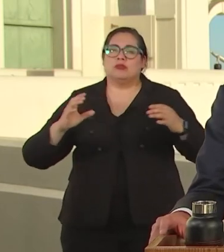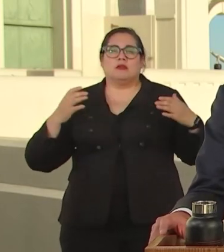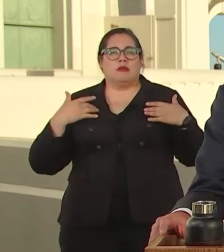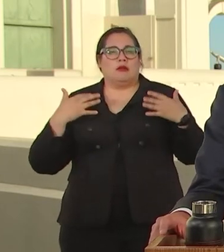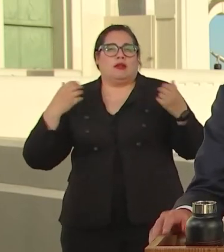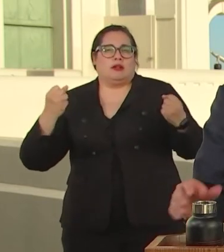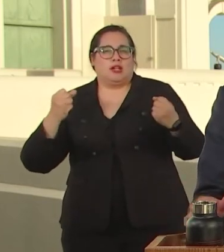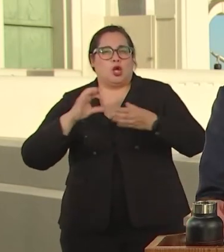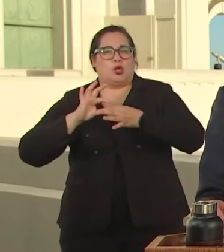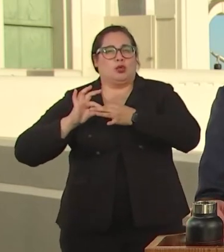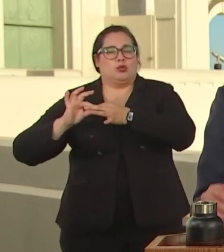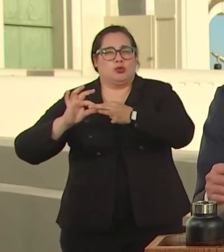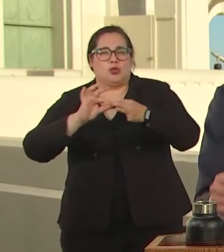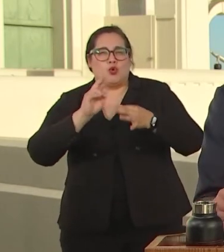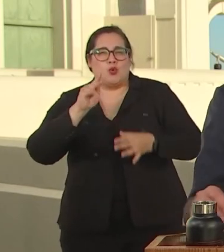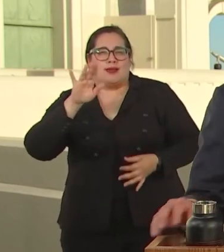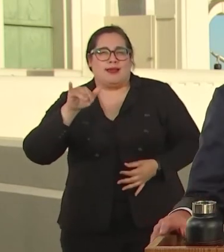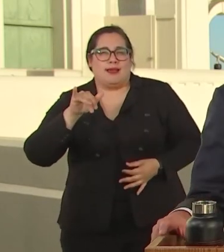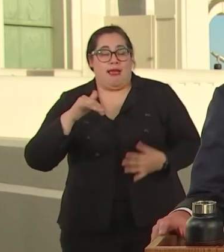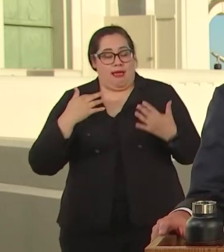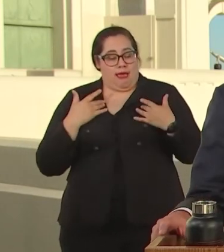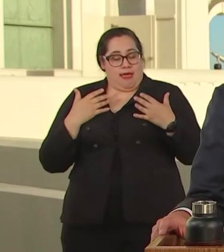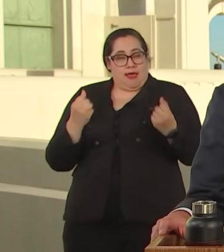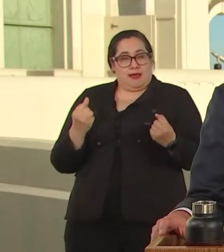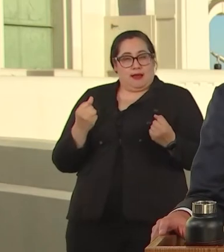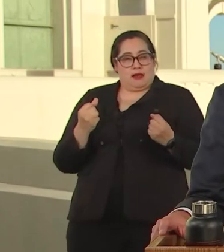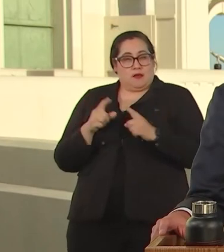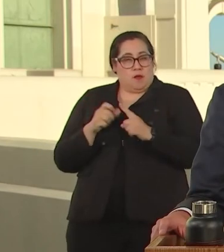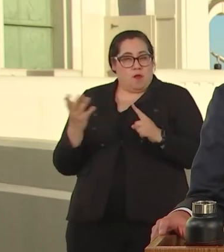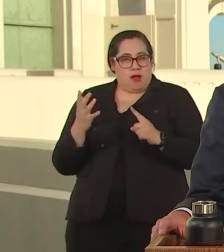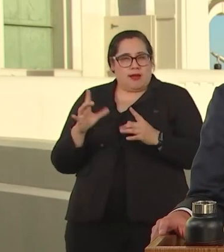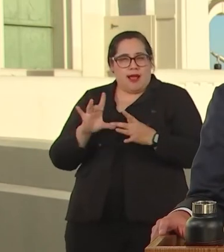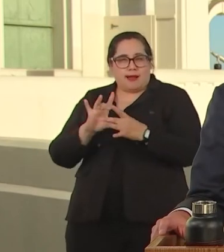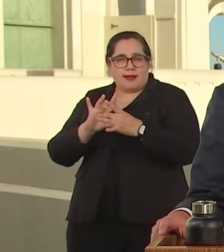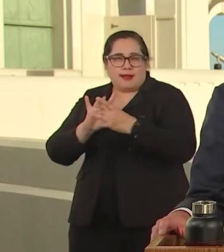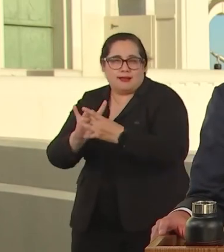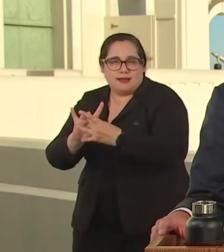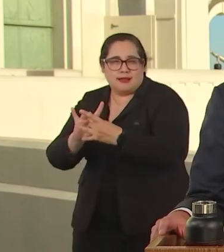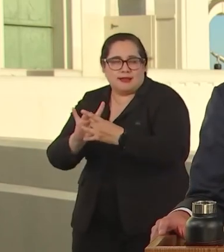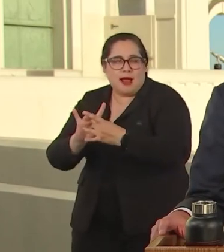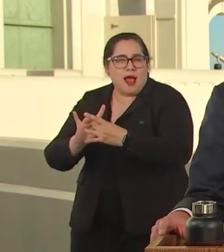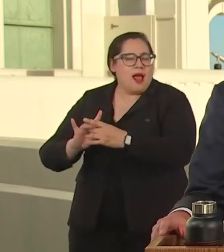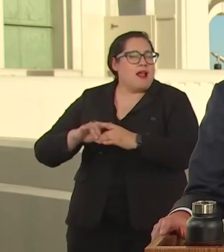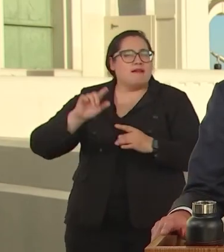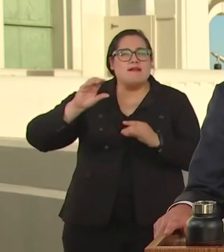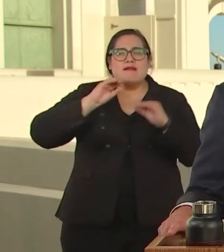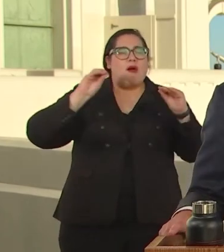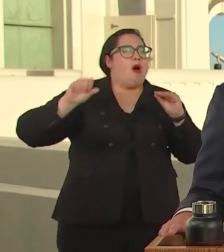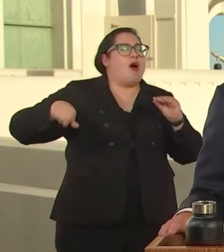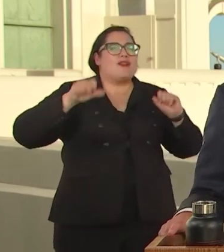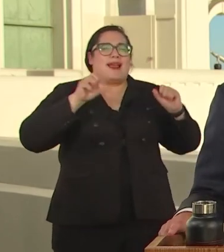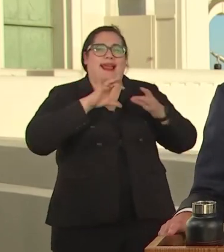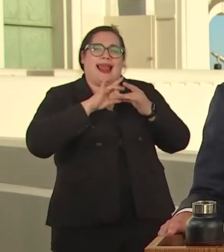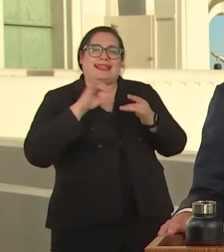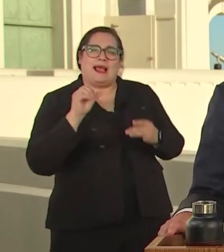AND NOTHING CONNECTS LIKE THE ARTS. THAT'S WHY MY BUDGET DRAMATICALLY INCREASES THE